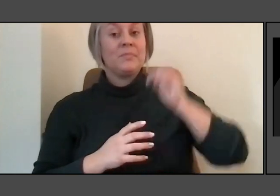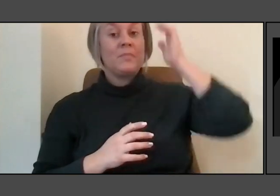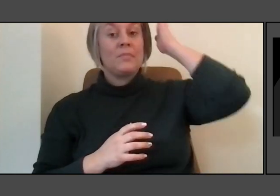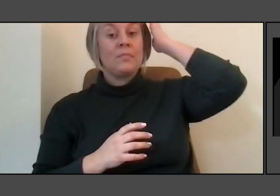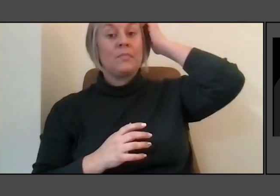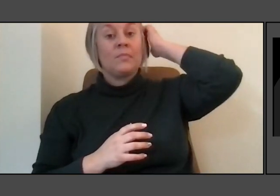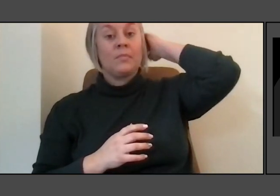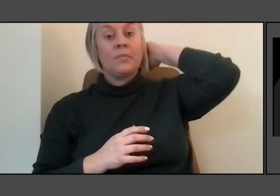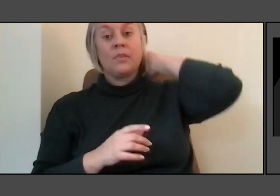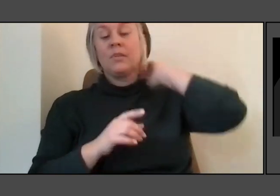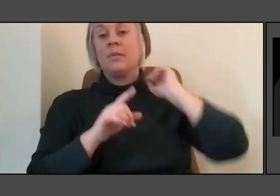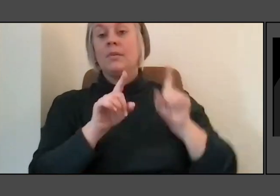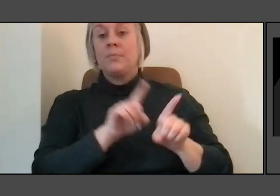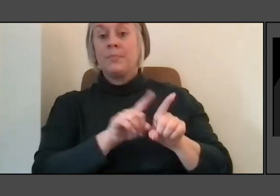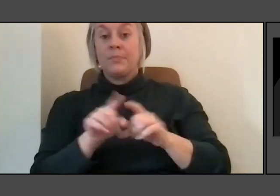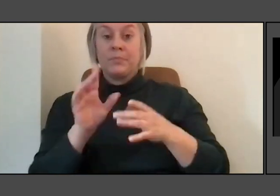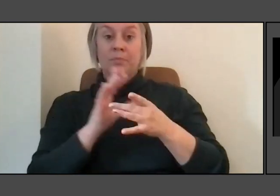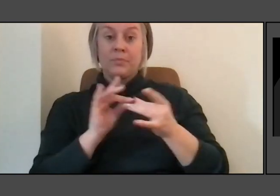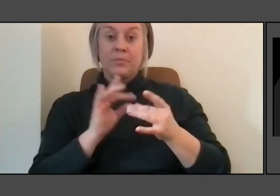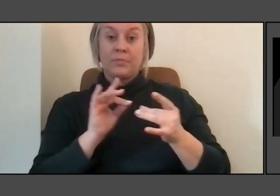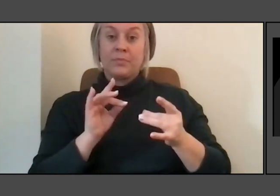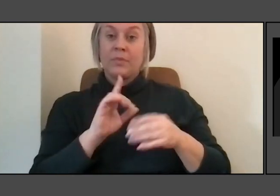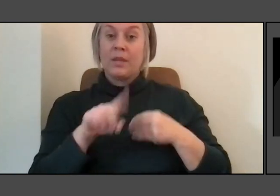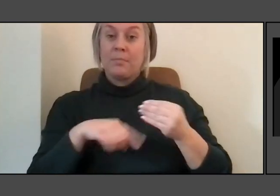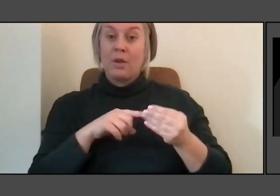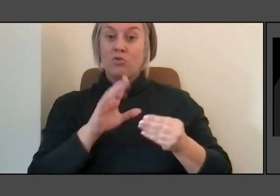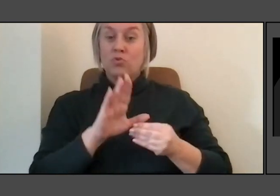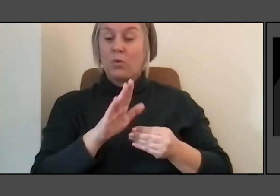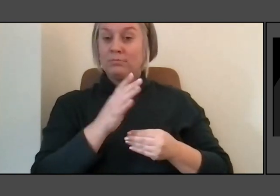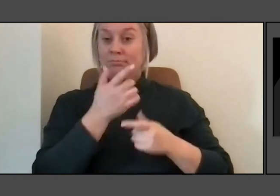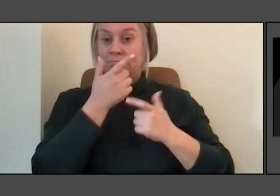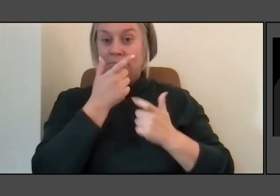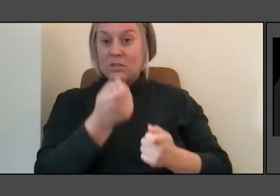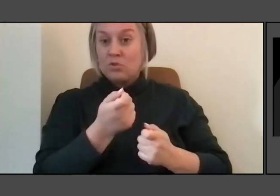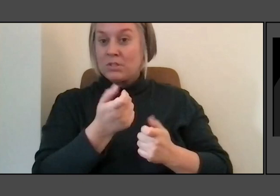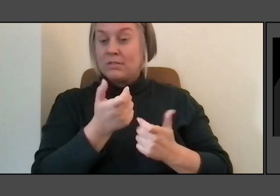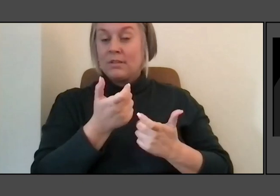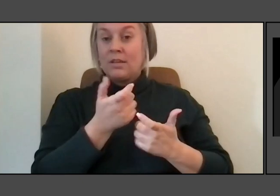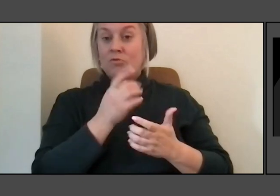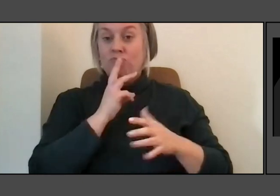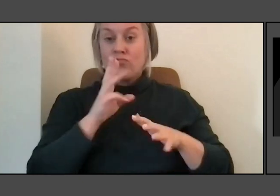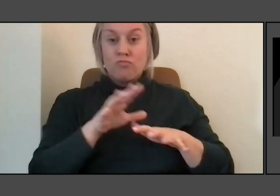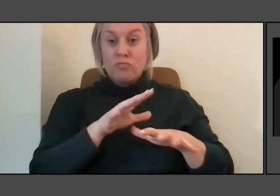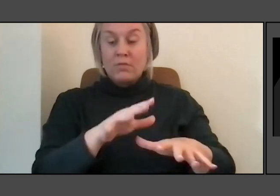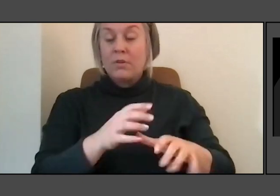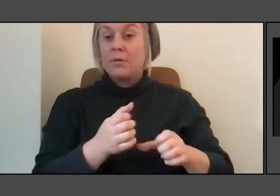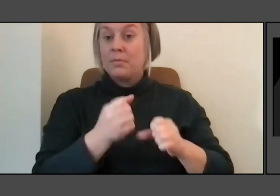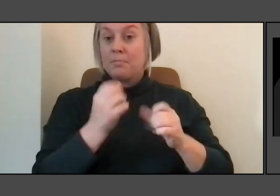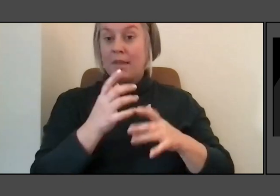And I'm always linked to literature. So I think in a lot of African-American literature. Toni Morrison talks about,